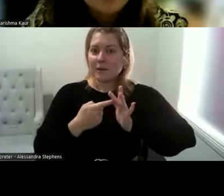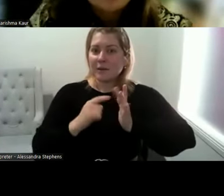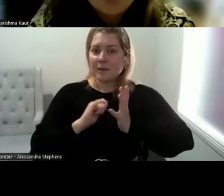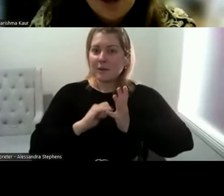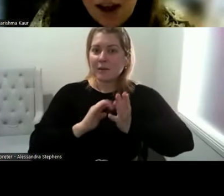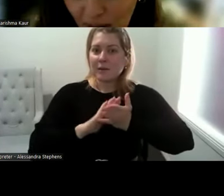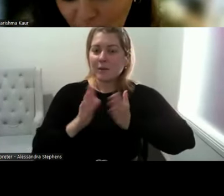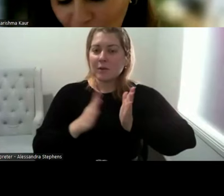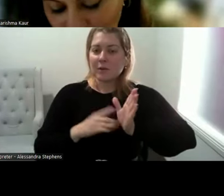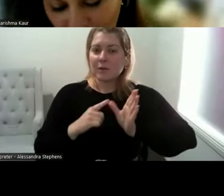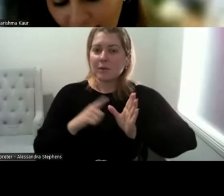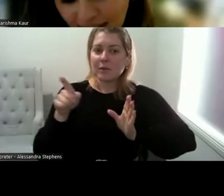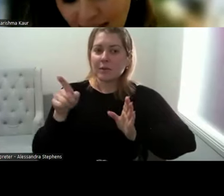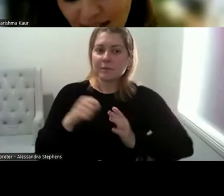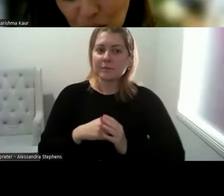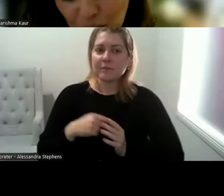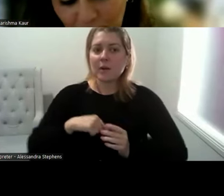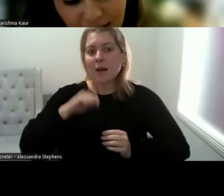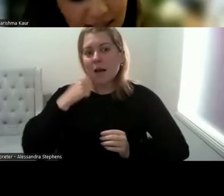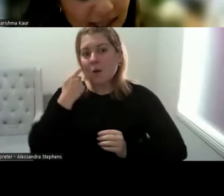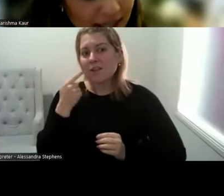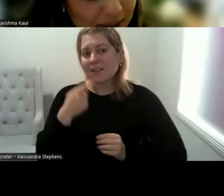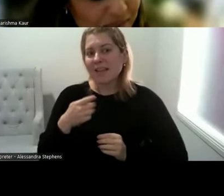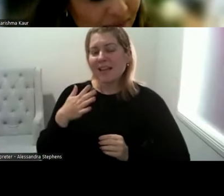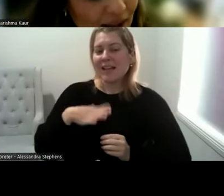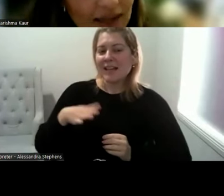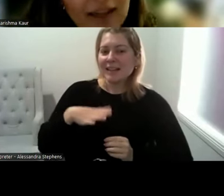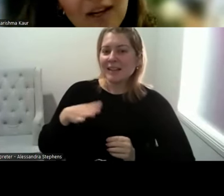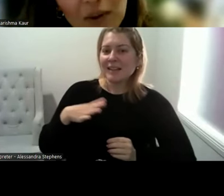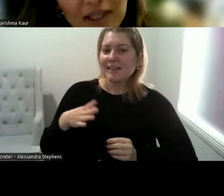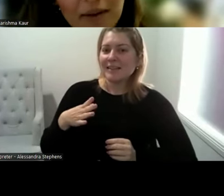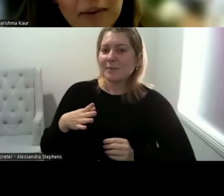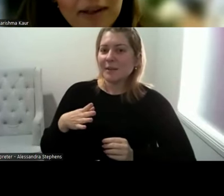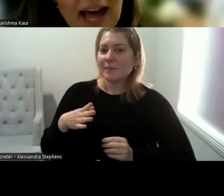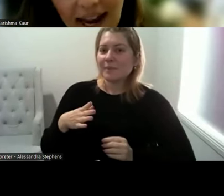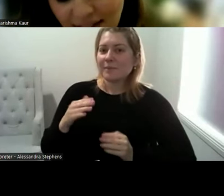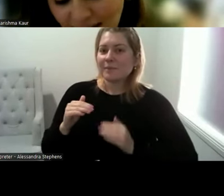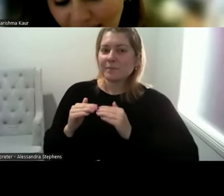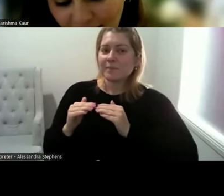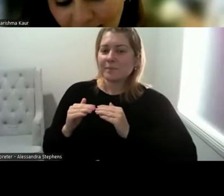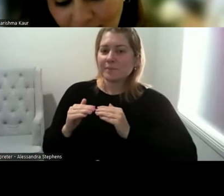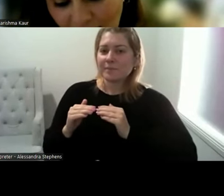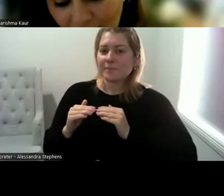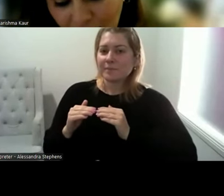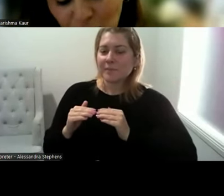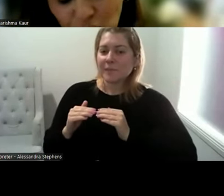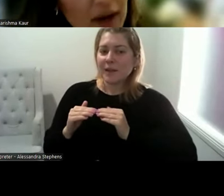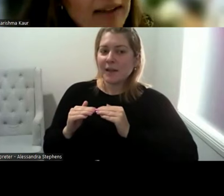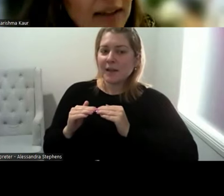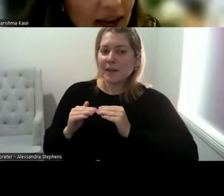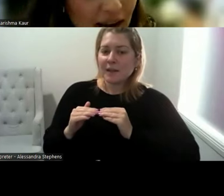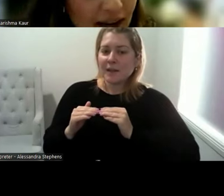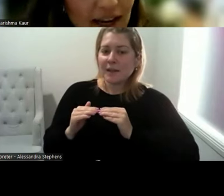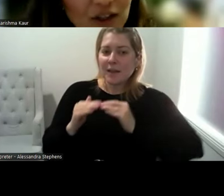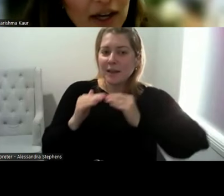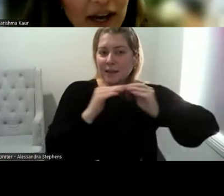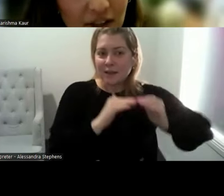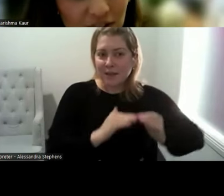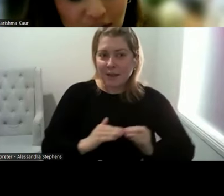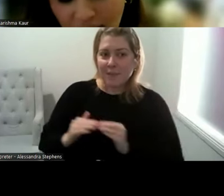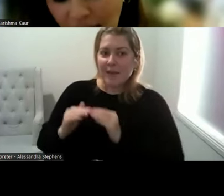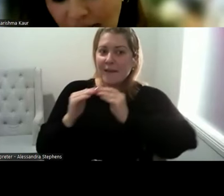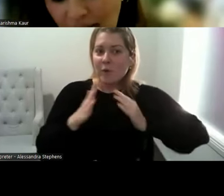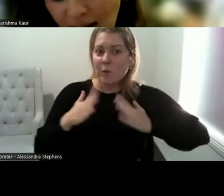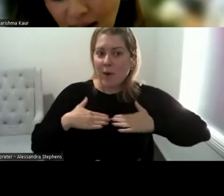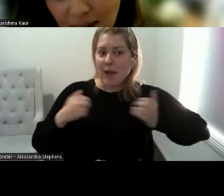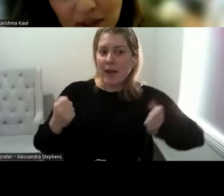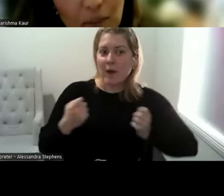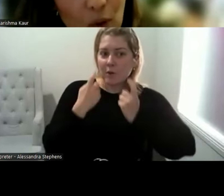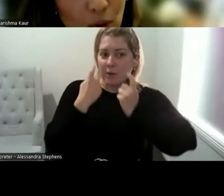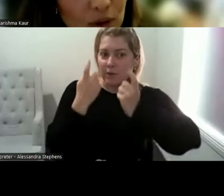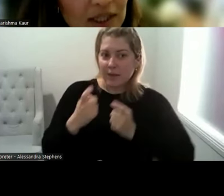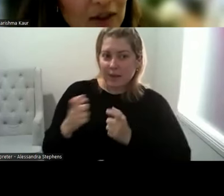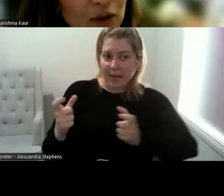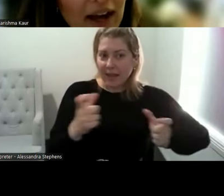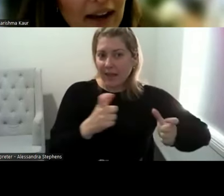So I would say there needs to be, an equitable access, to healthcare, education, support so